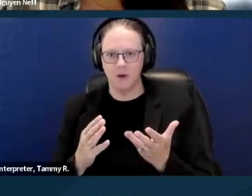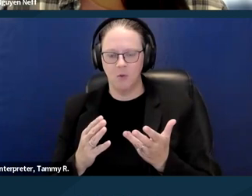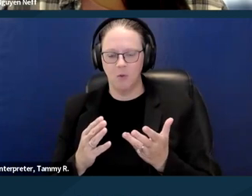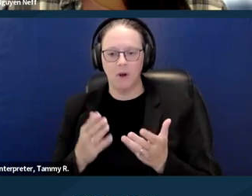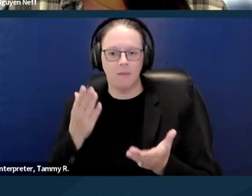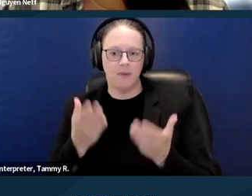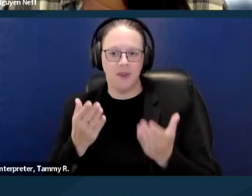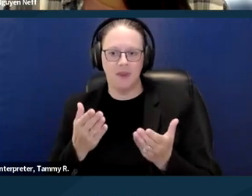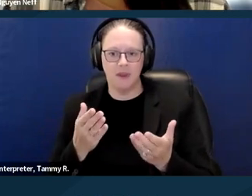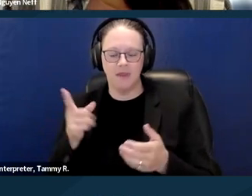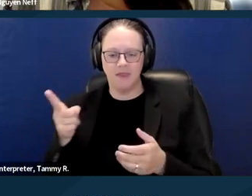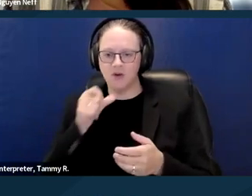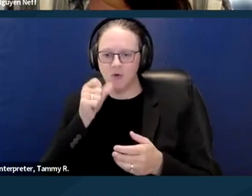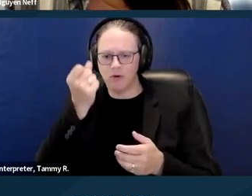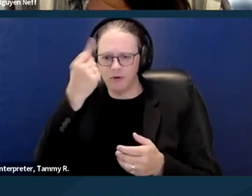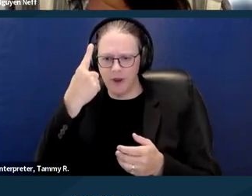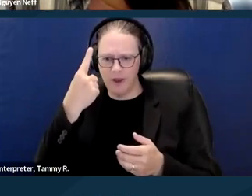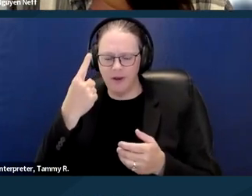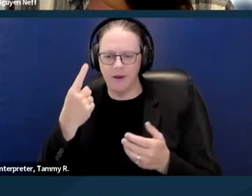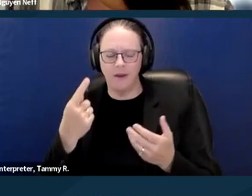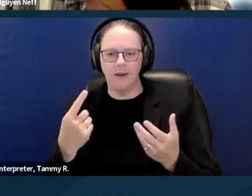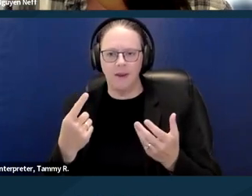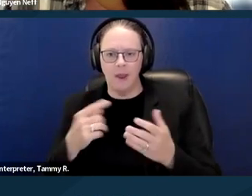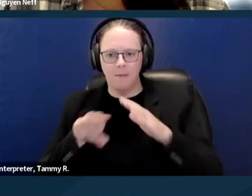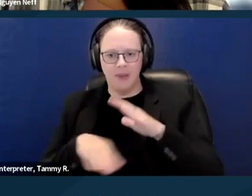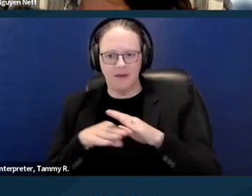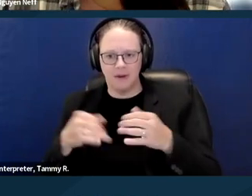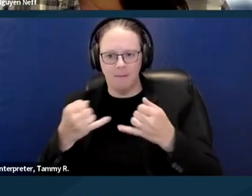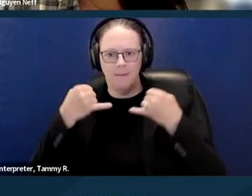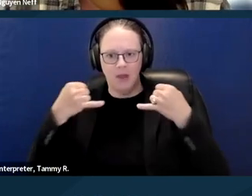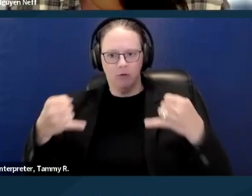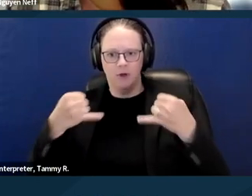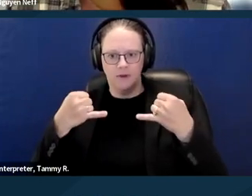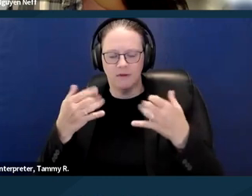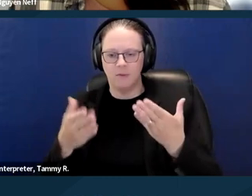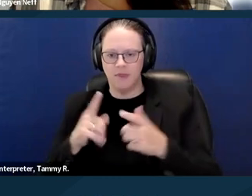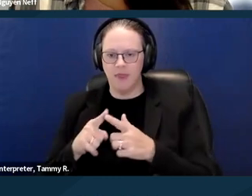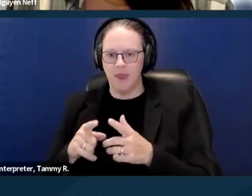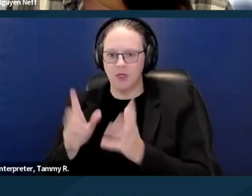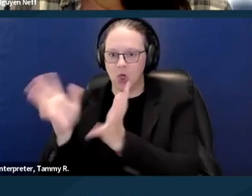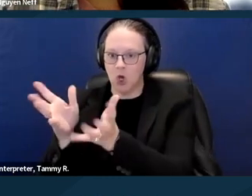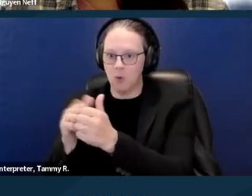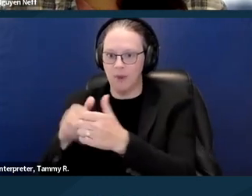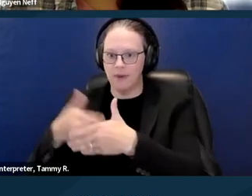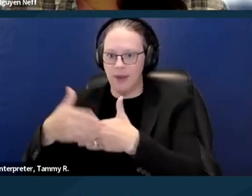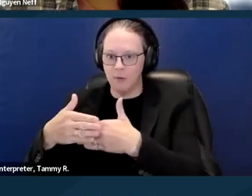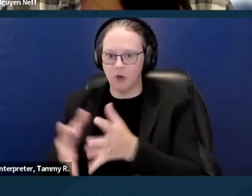they might not understand sort of like basic boundaries where they talk to their neighbors a lot, they maybe knock on their neighbor's door,